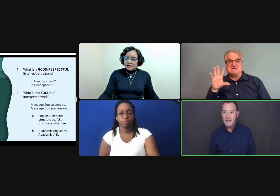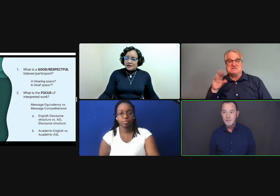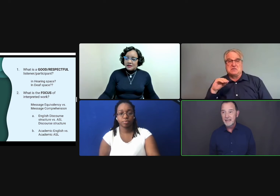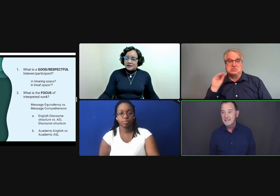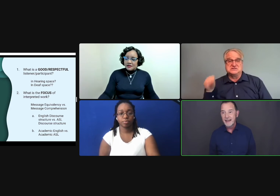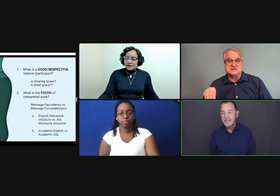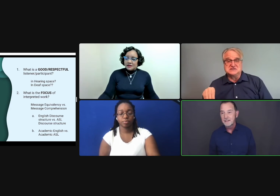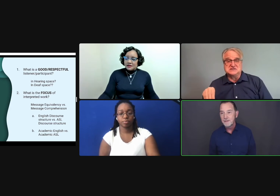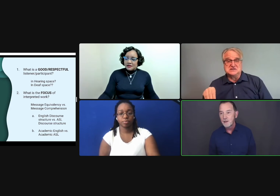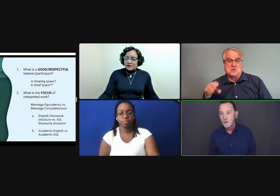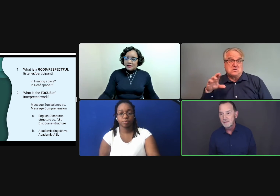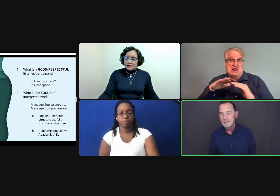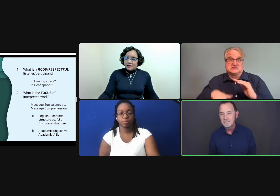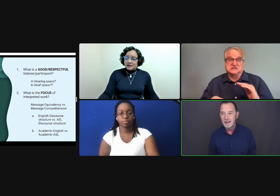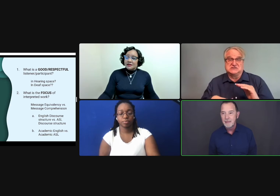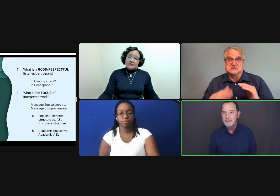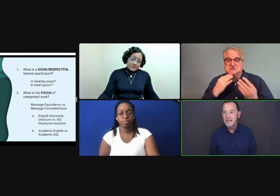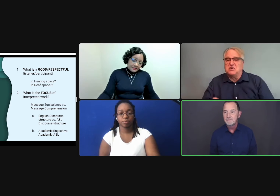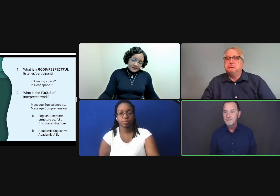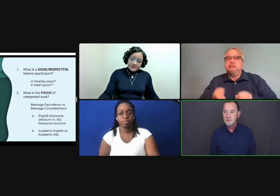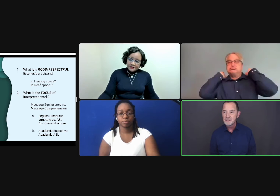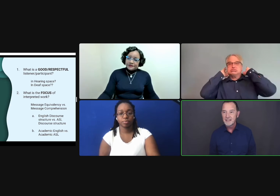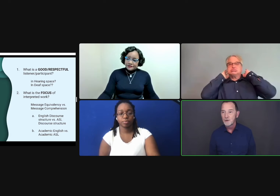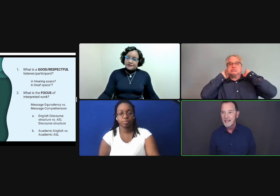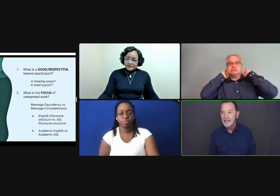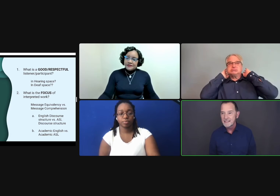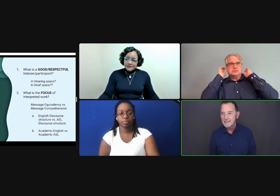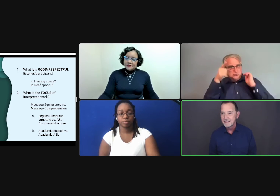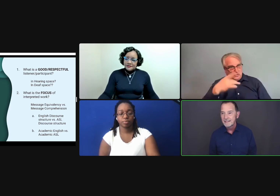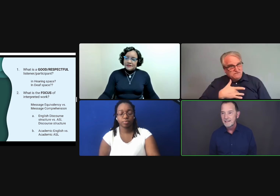at a pace that I can't follow, that I maybe get 50% or less